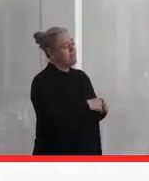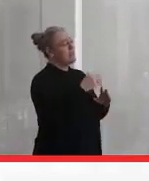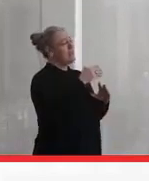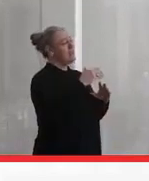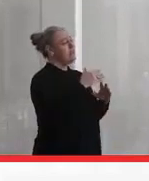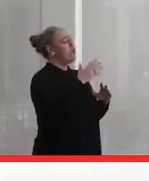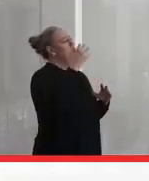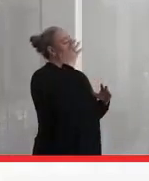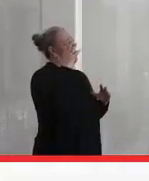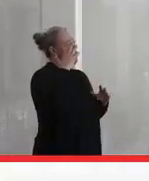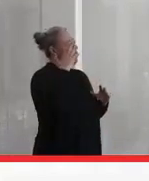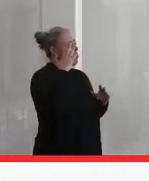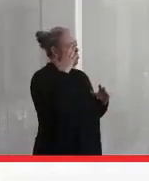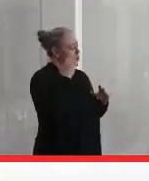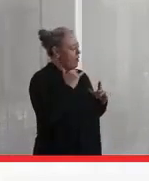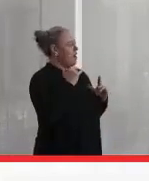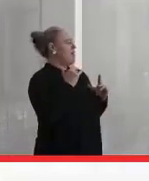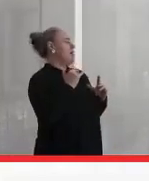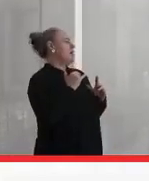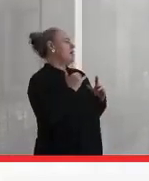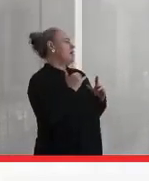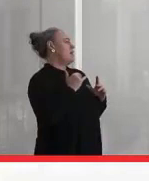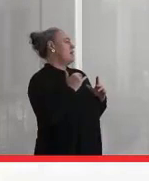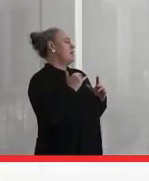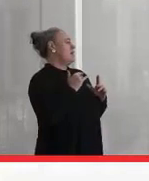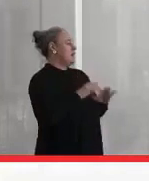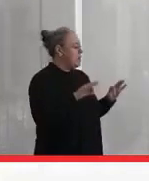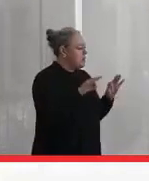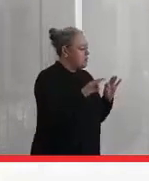why are efforts to include Indigenous people still necessary at Queen's?